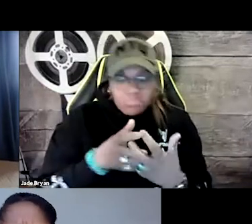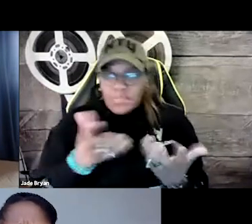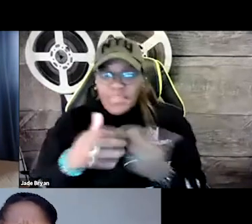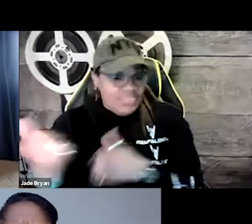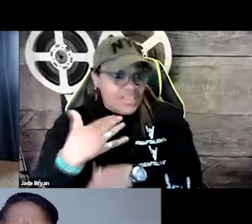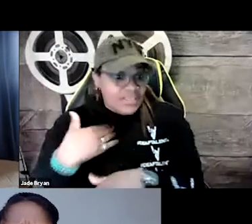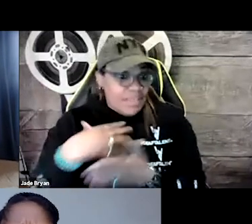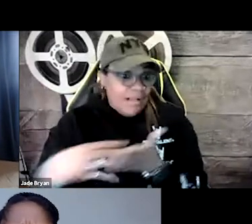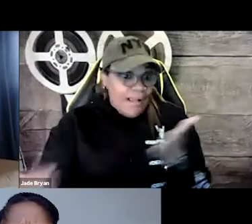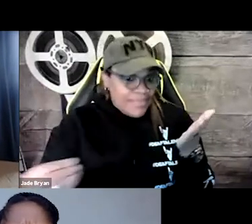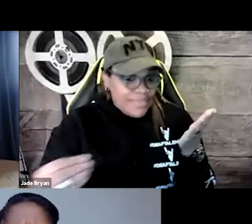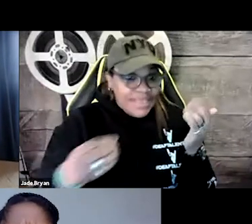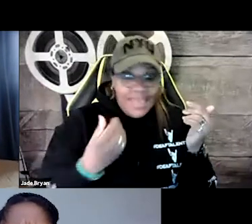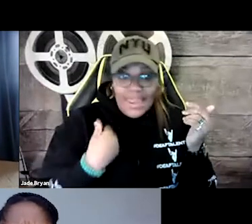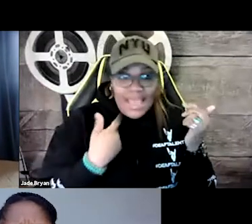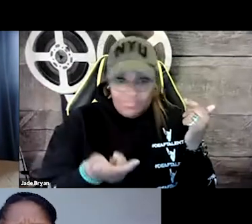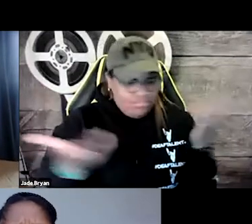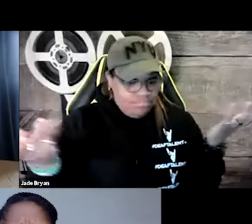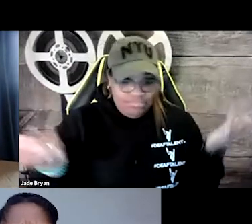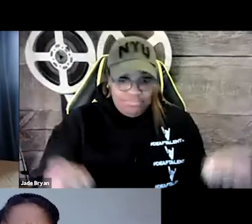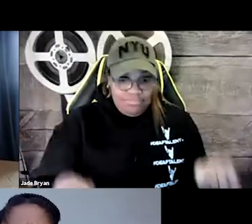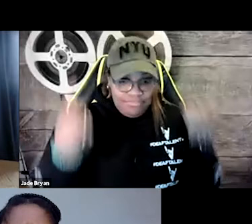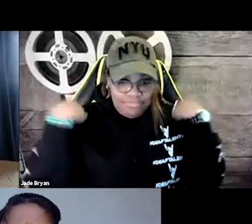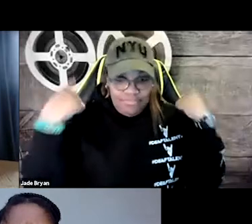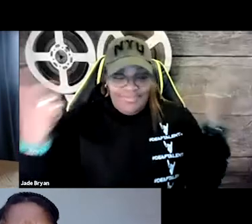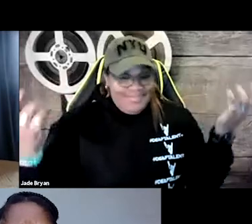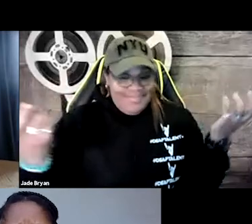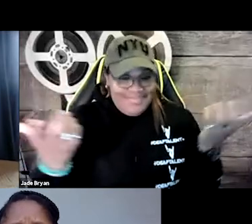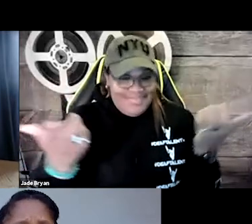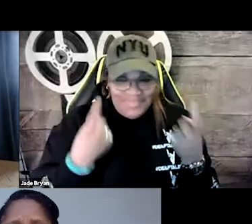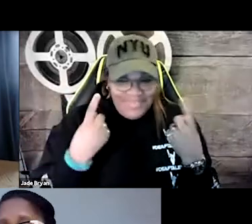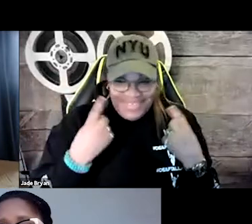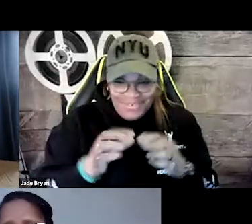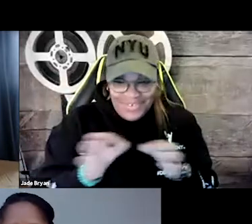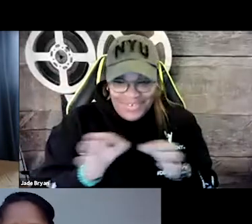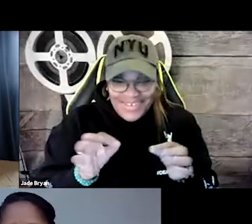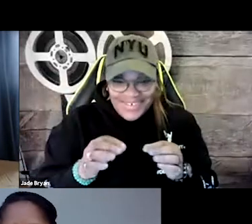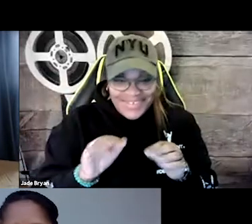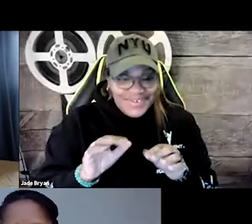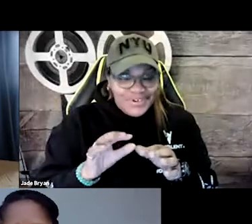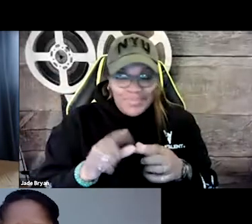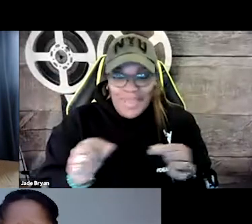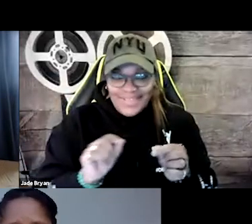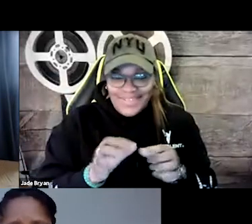To make sure that everything lined up appropriately, they sent me a copy of it. And, of course, I don't know Japanese. So that went over my head.